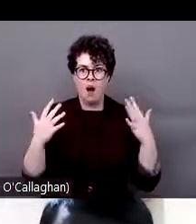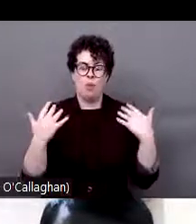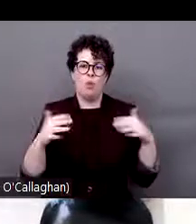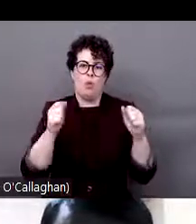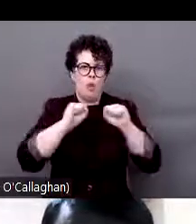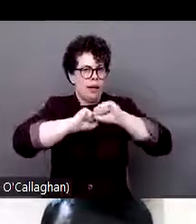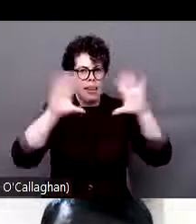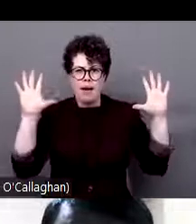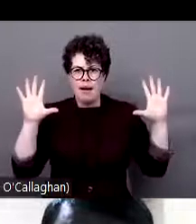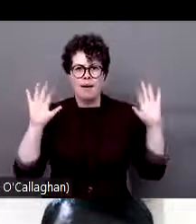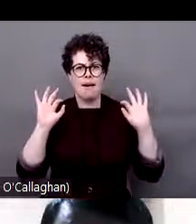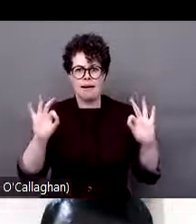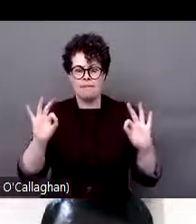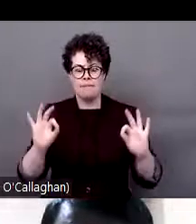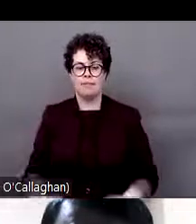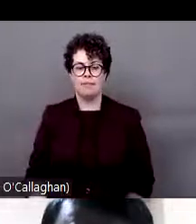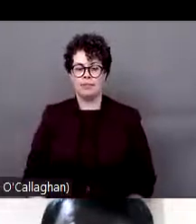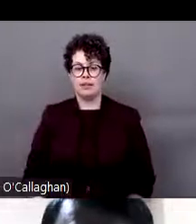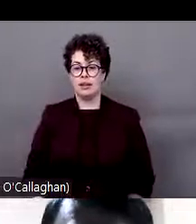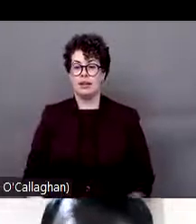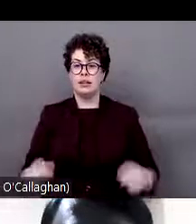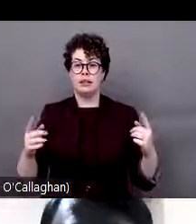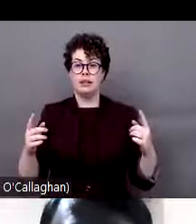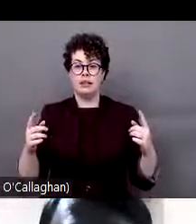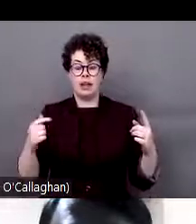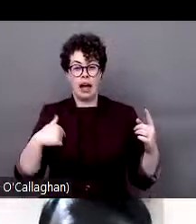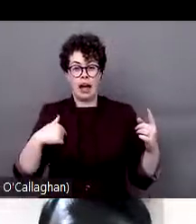topic. Before going to my colleague Lauren to